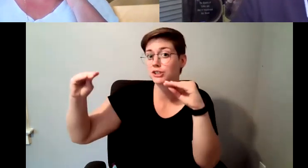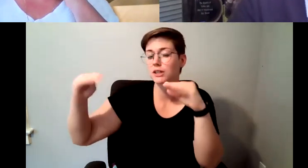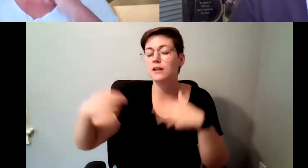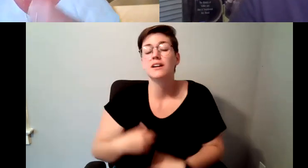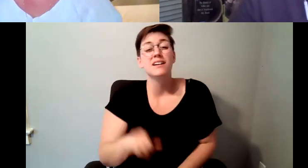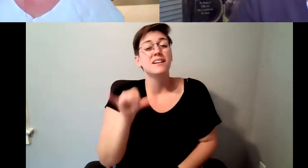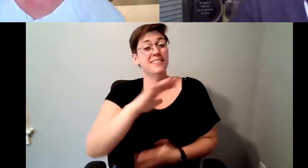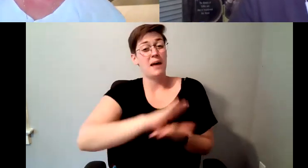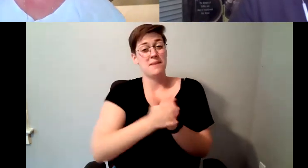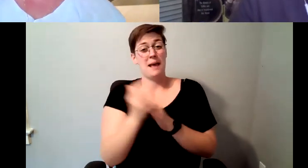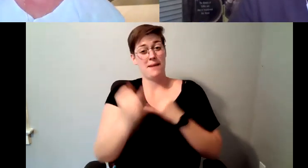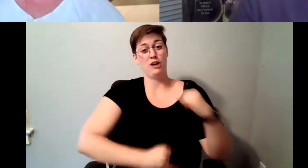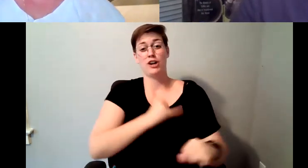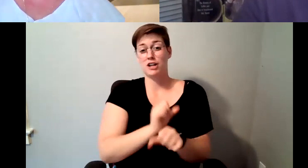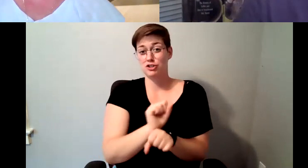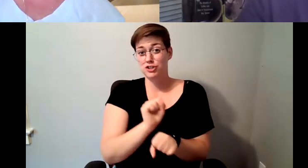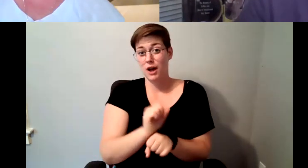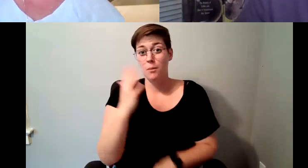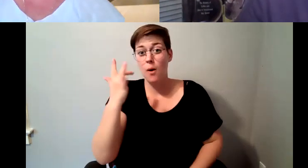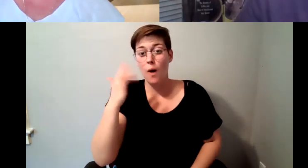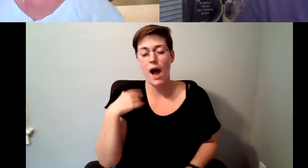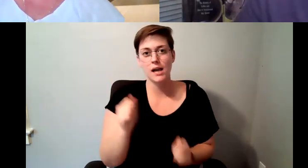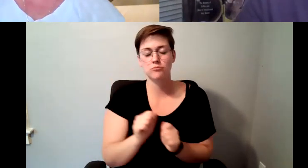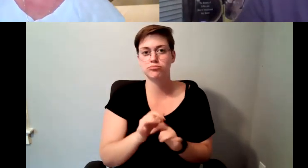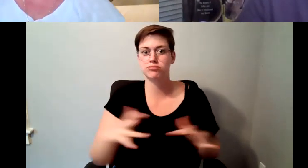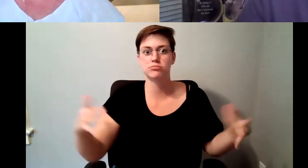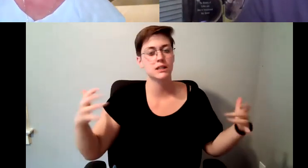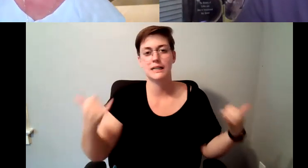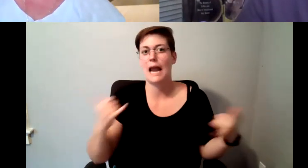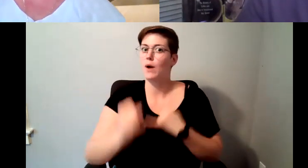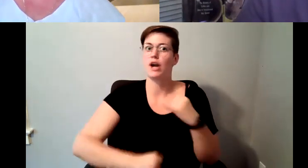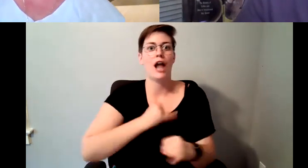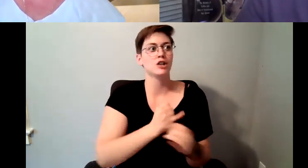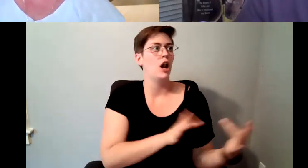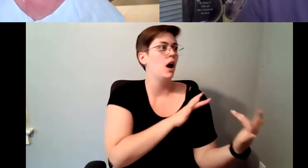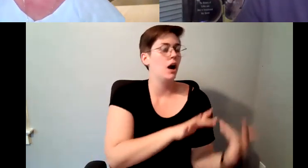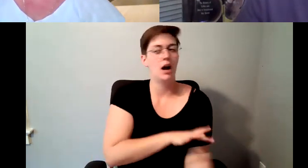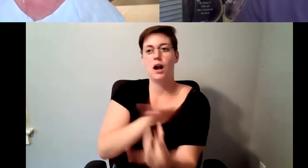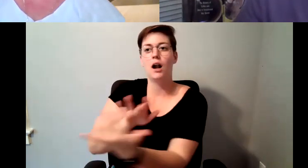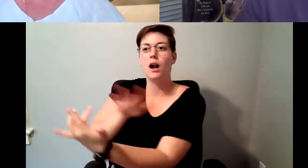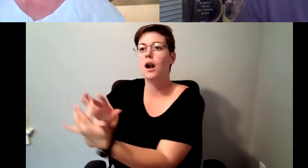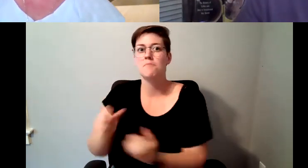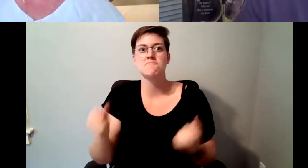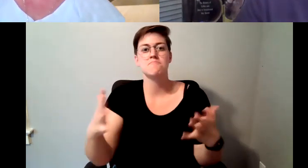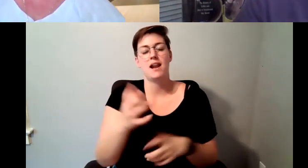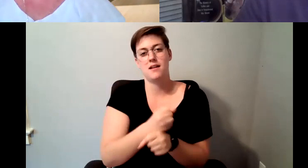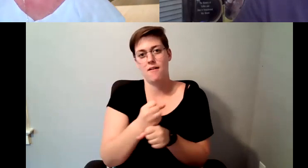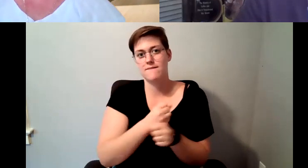we needed support for coffee education in those far away, markets and I was, I was more